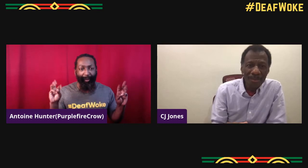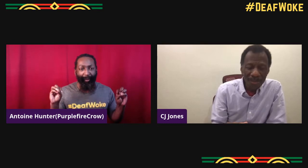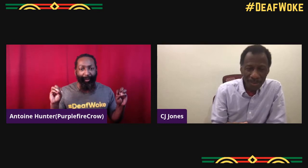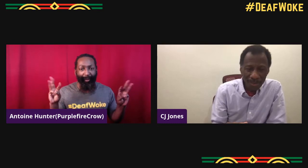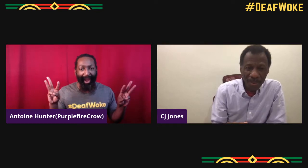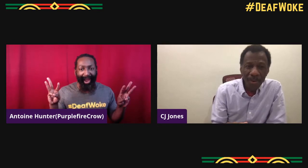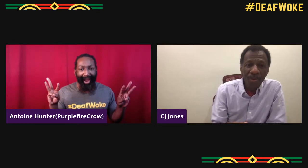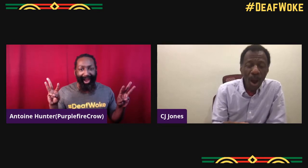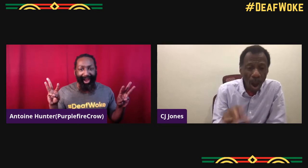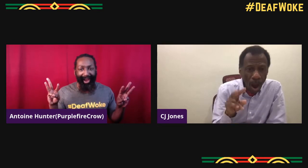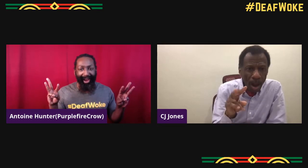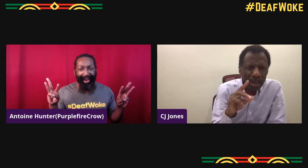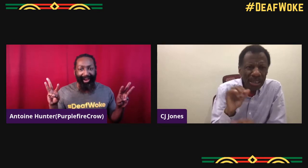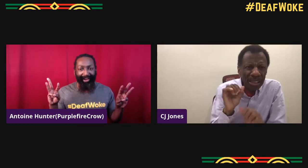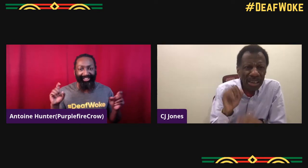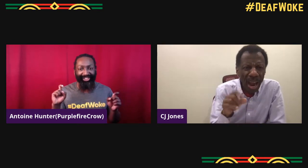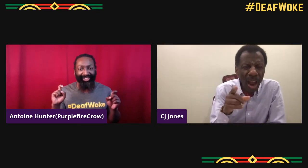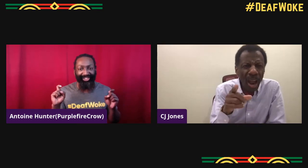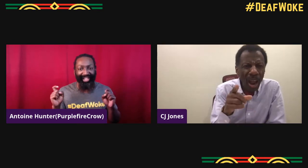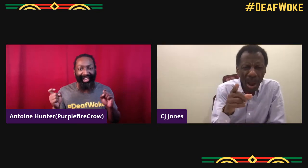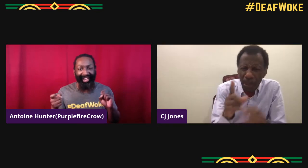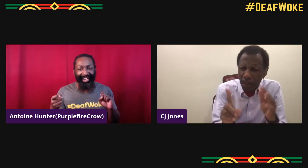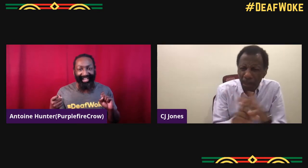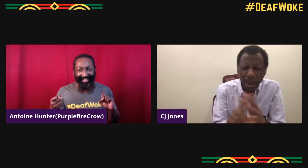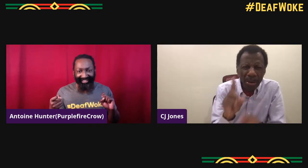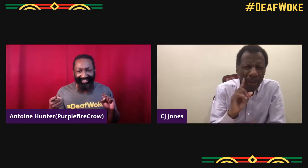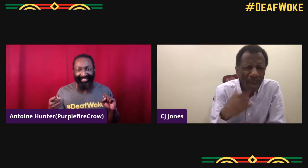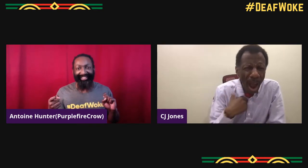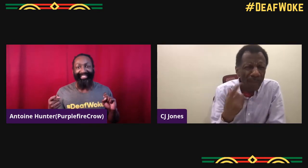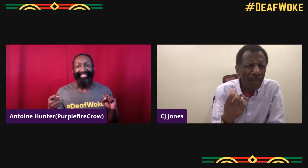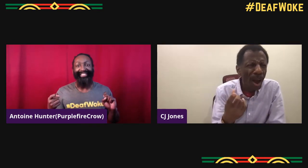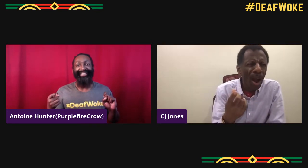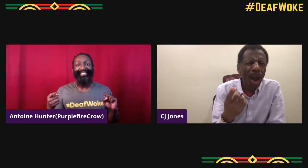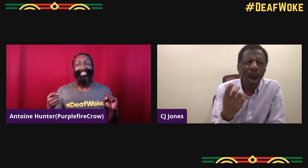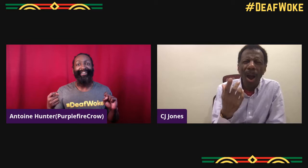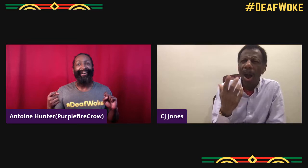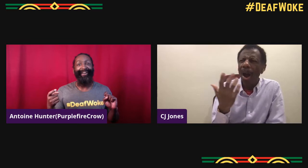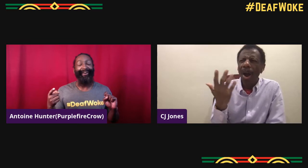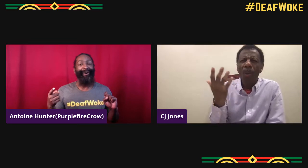It's like sign language on TV, on "Sesame Street." It was a game changer for me.